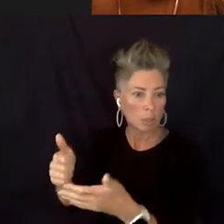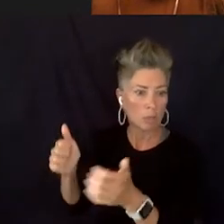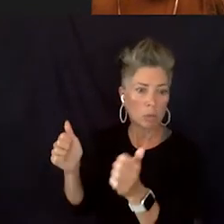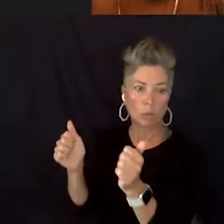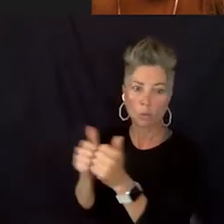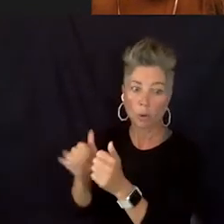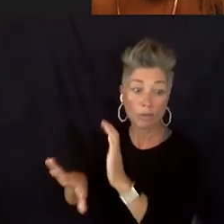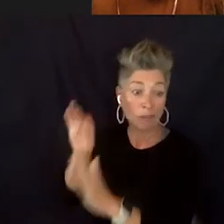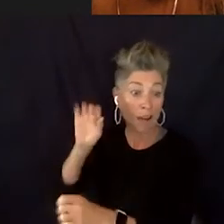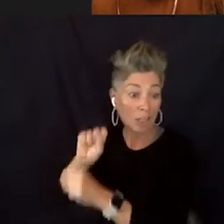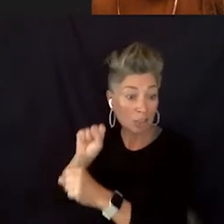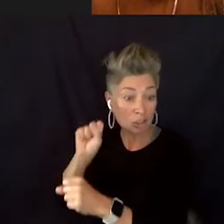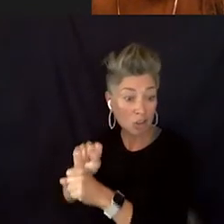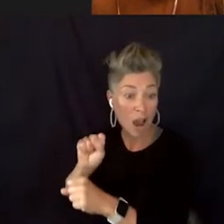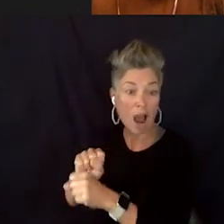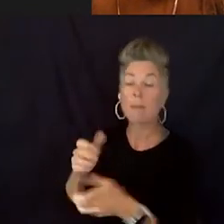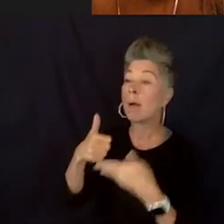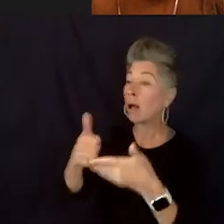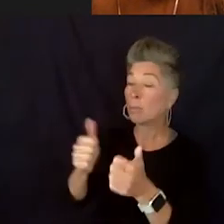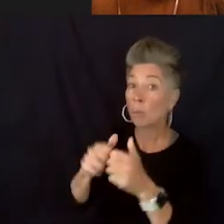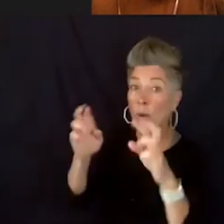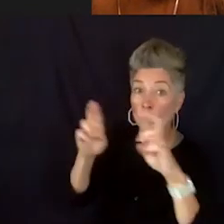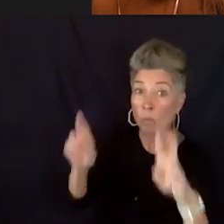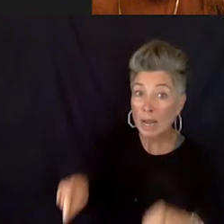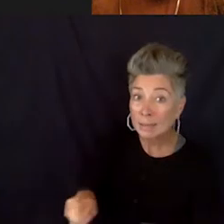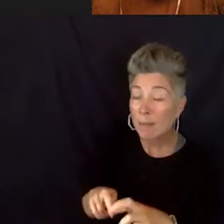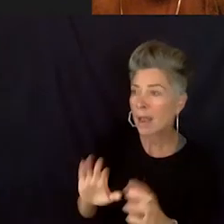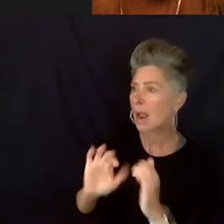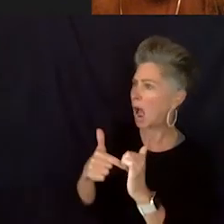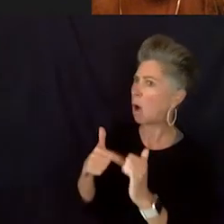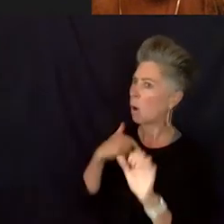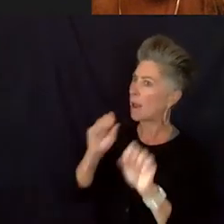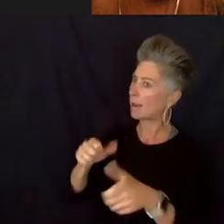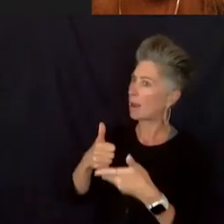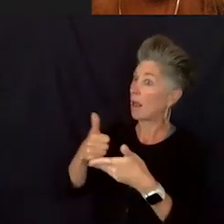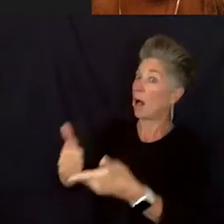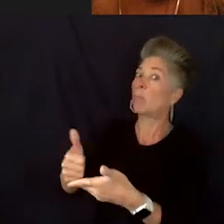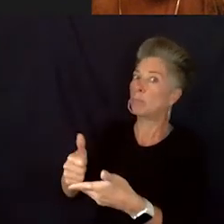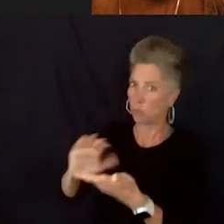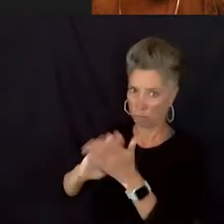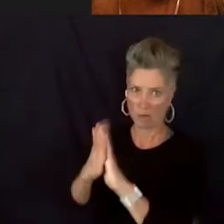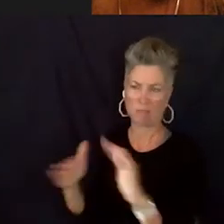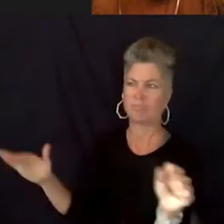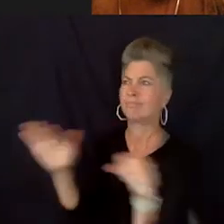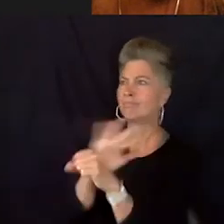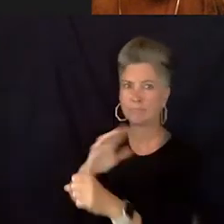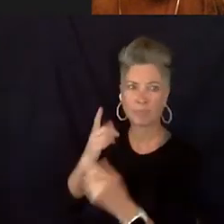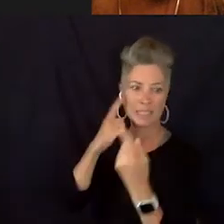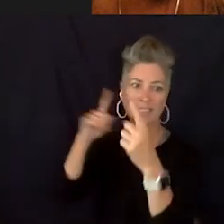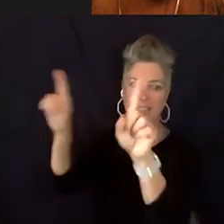Helping you with a house. How can I help you be successful beyond just walking through the struggle because we're in Wisconsin, lets be honest